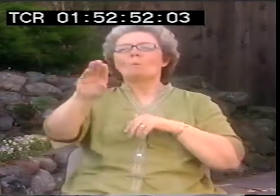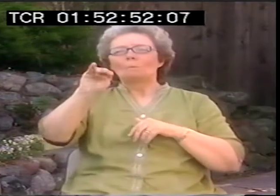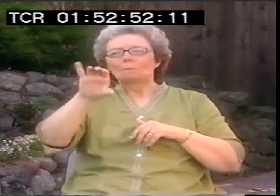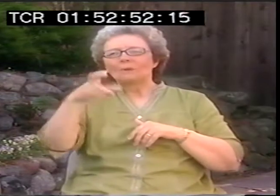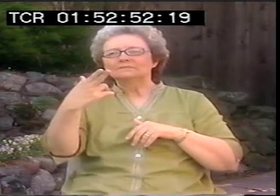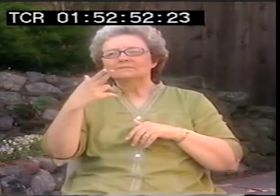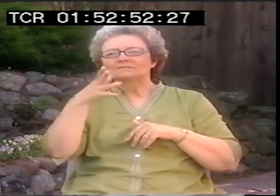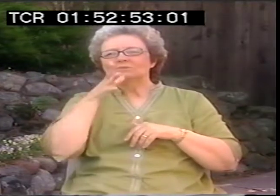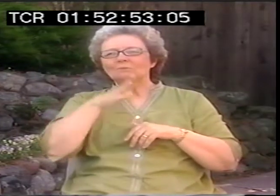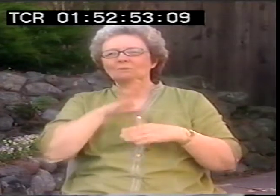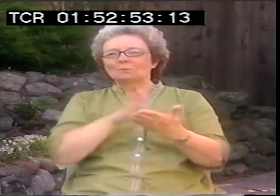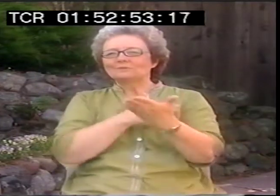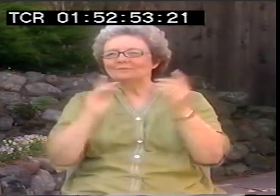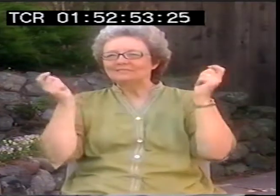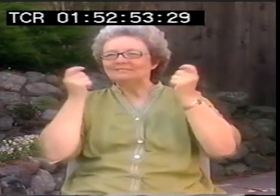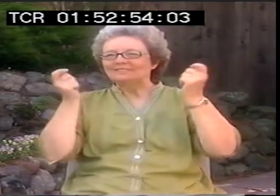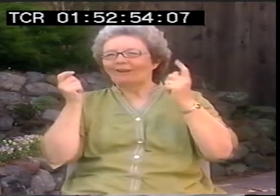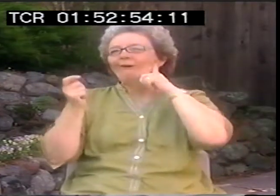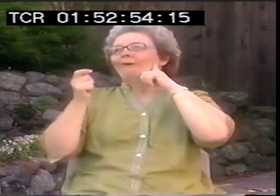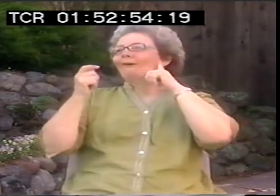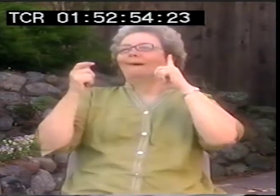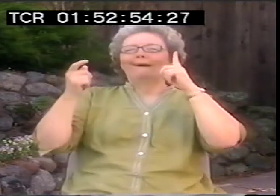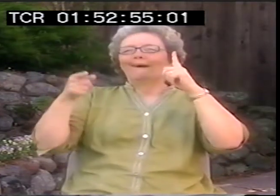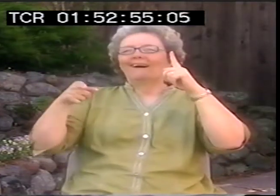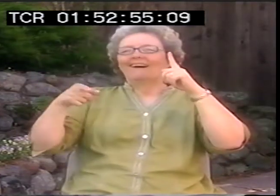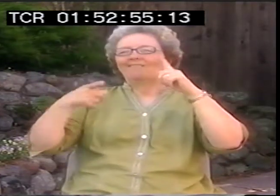Gosh, I can't remember her name.